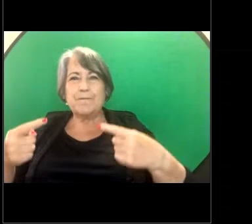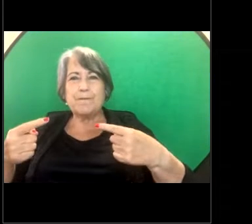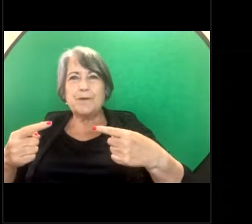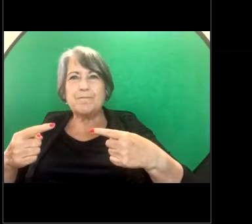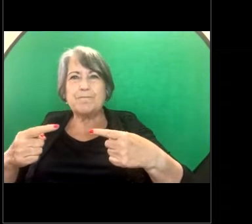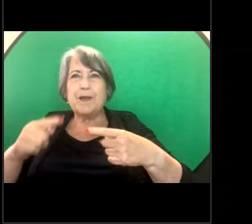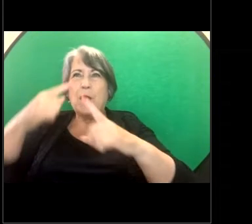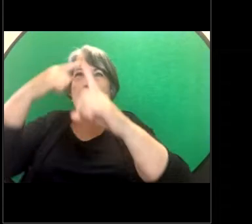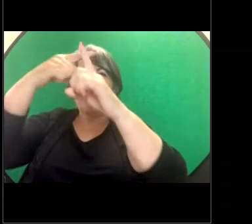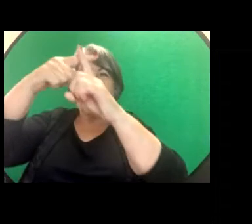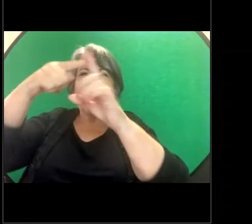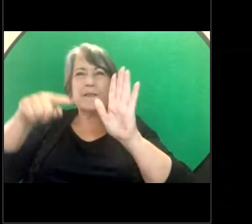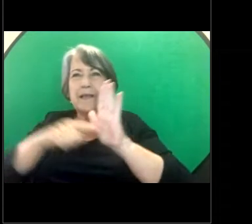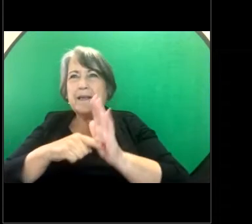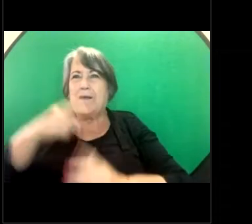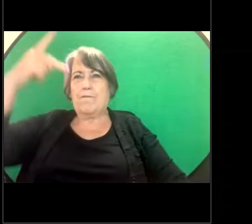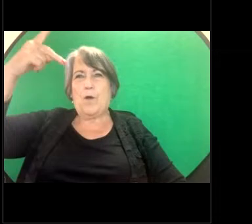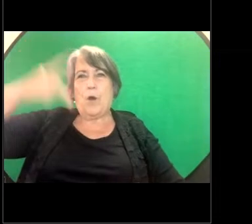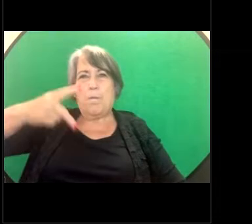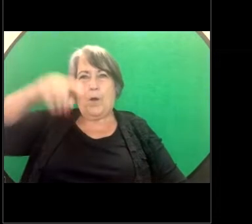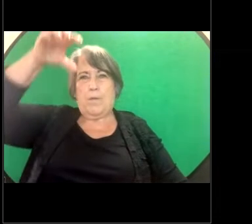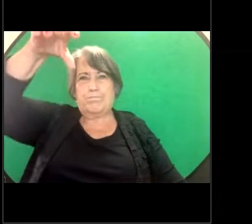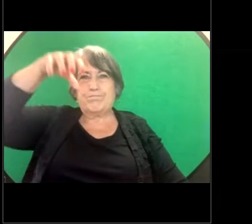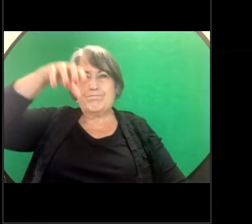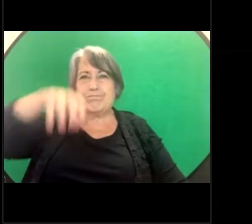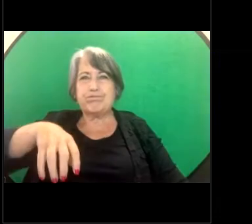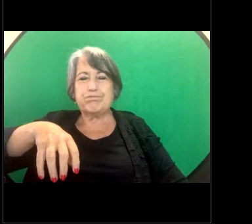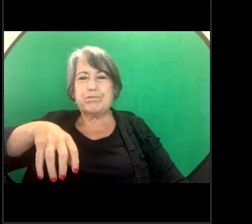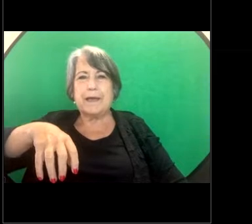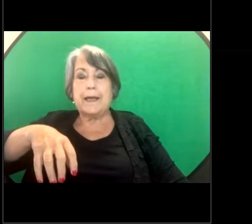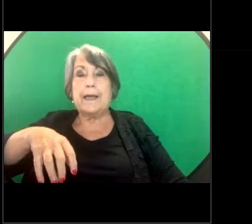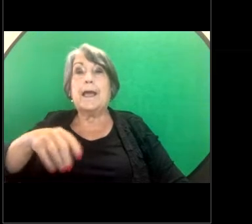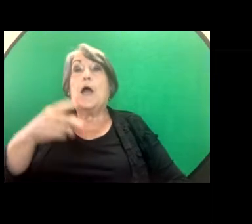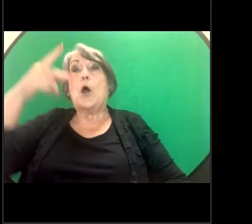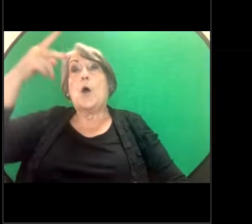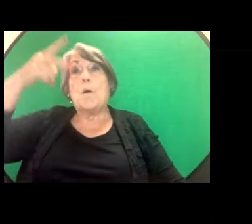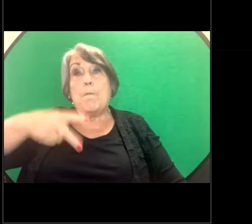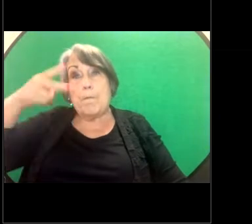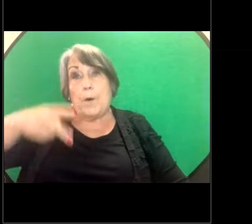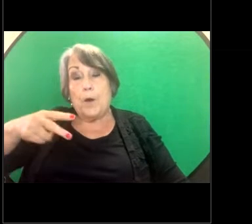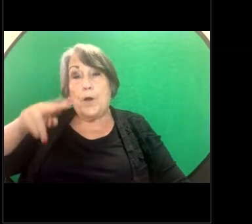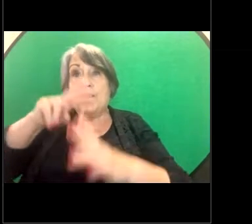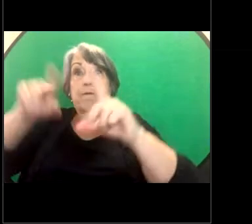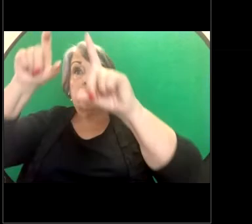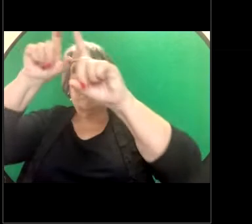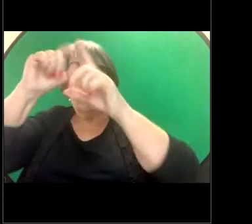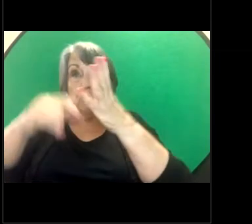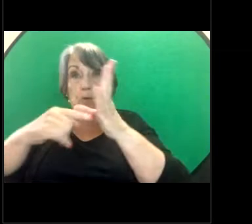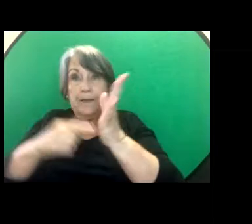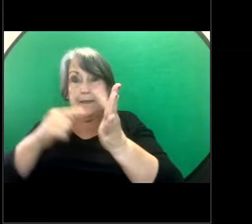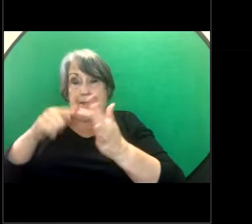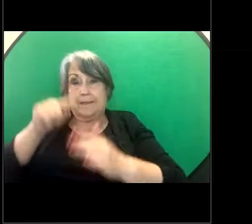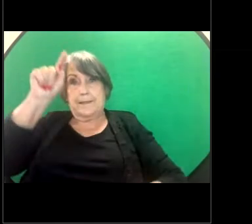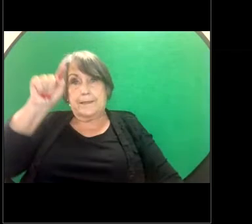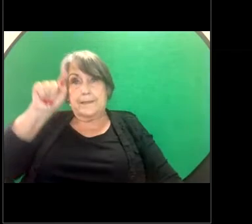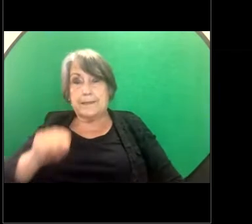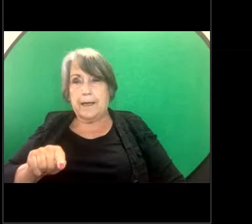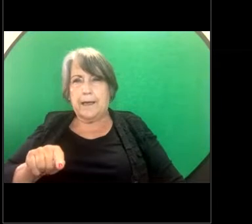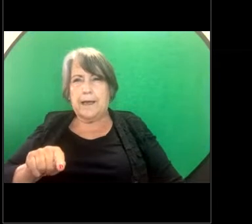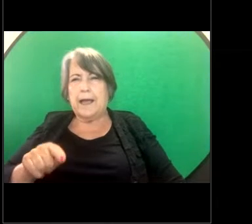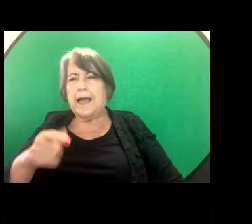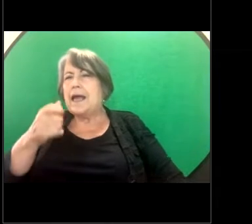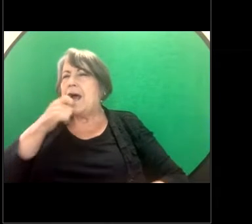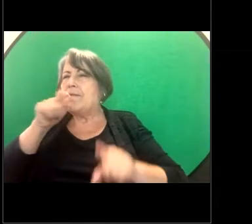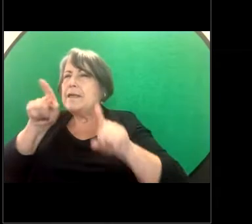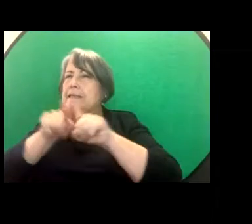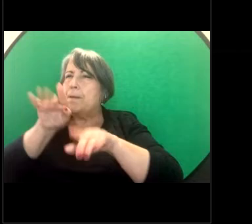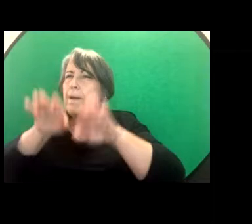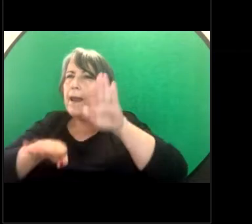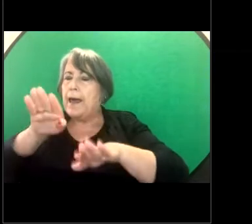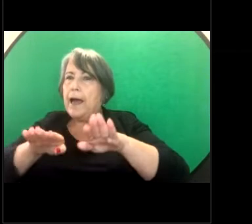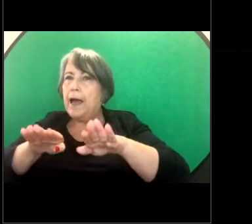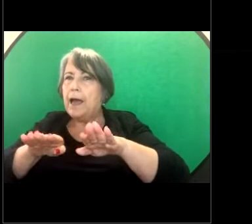various jurisdictions. Both jurisdictions run in a broadly similar way once a complaint is accepted.